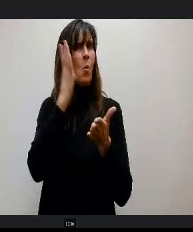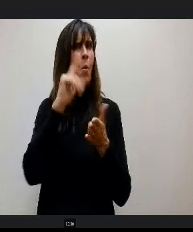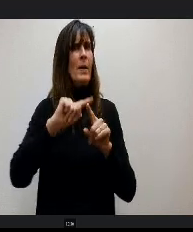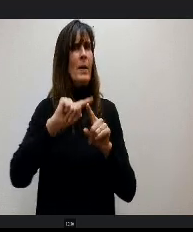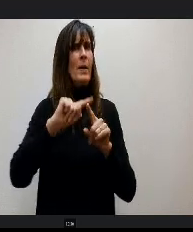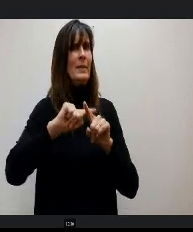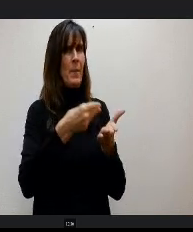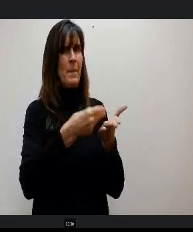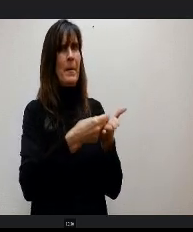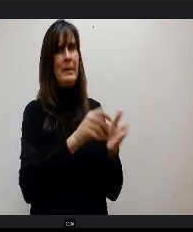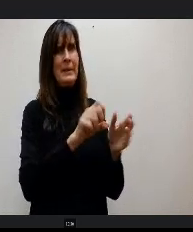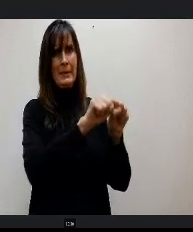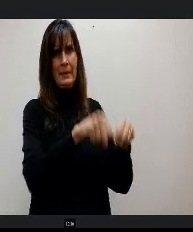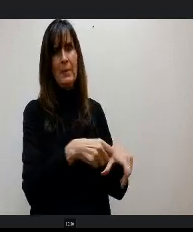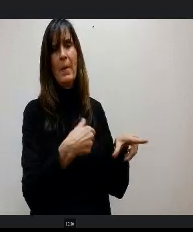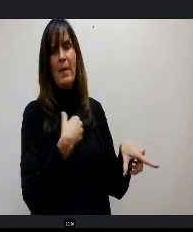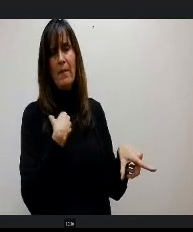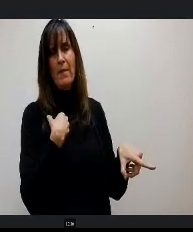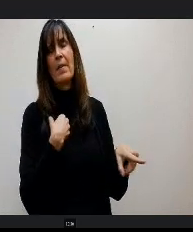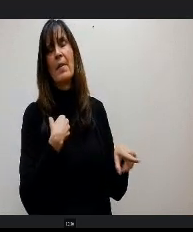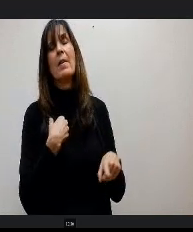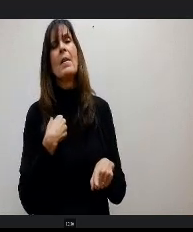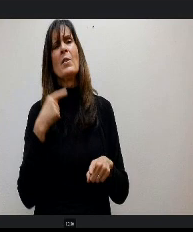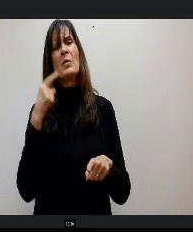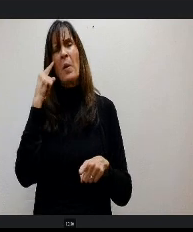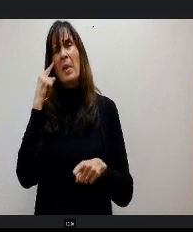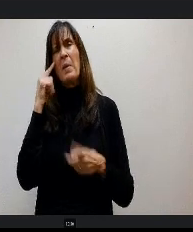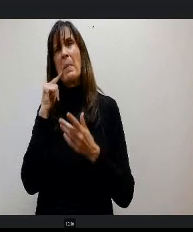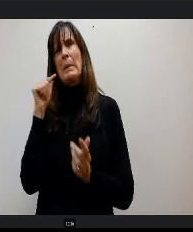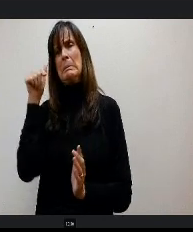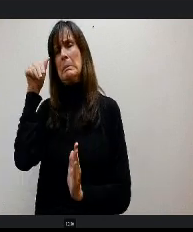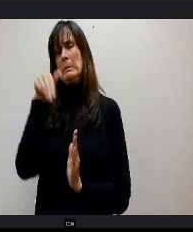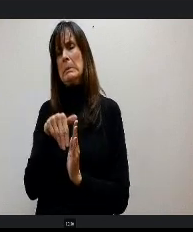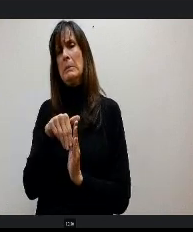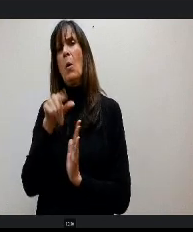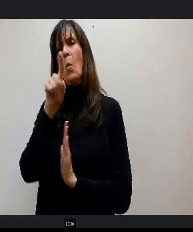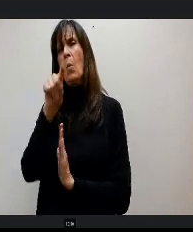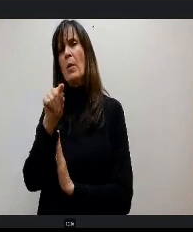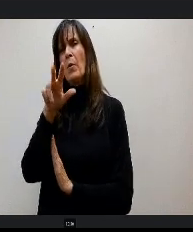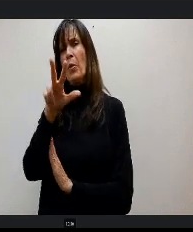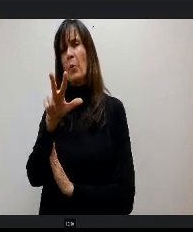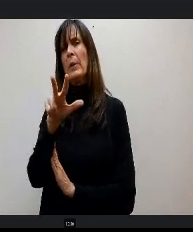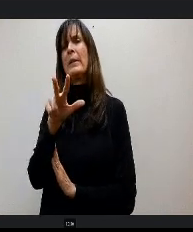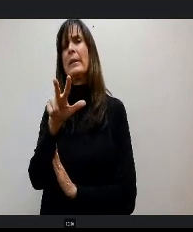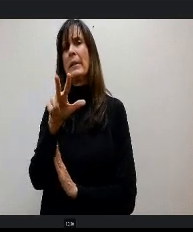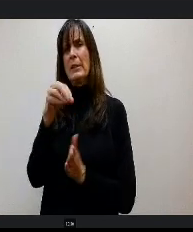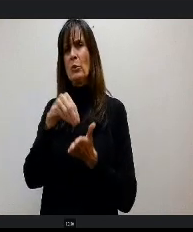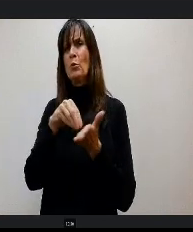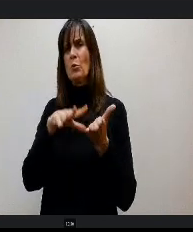now. So we are projecting a decrease of about 100 students head count next year this